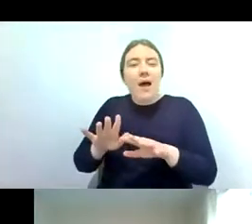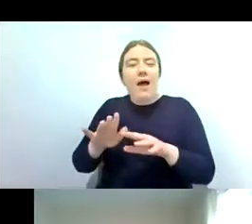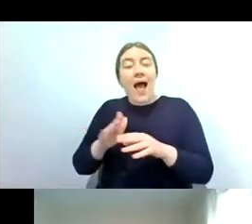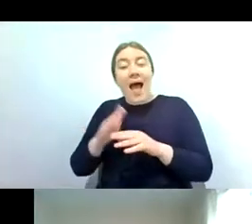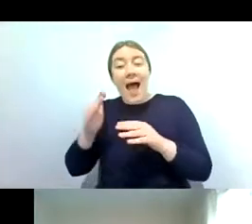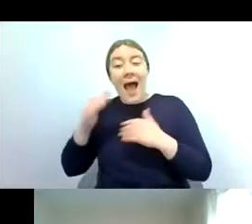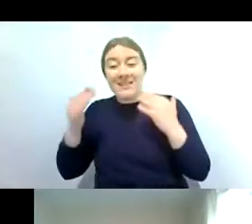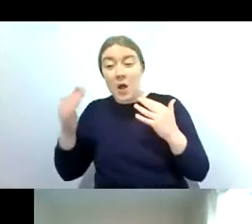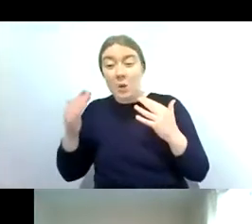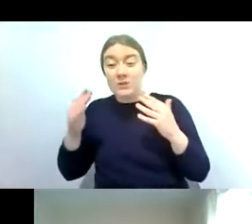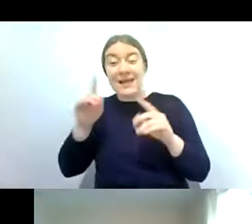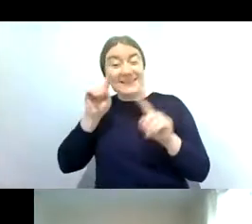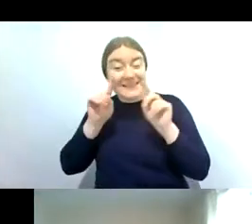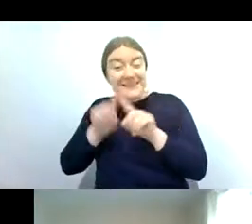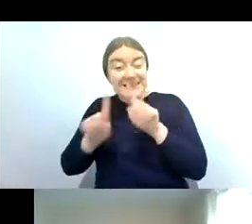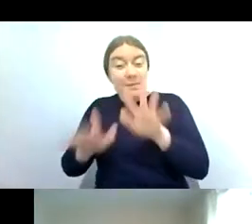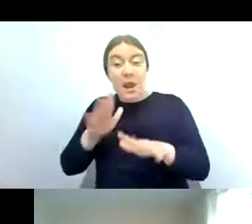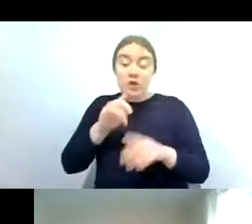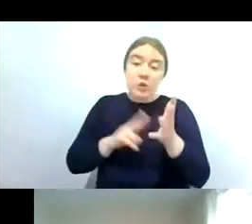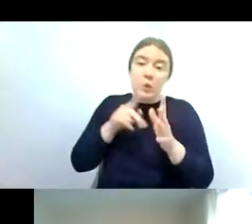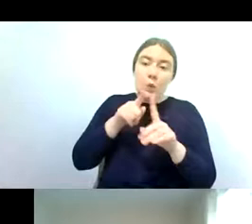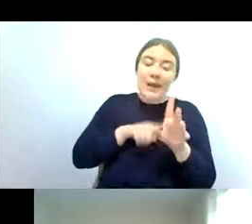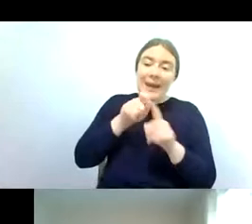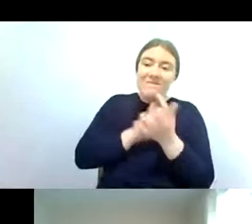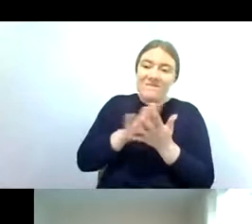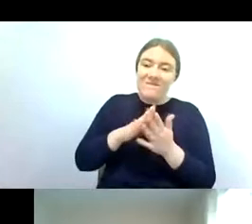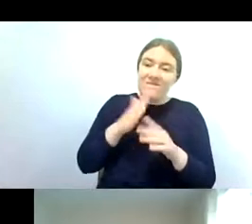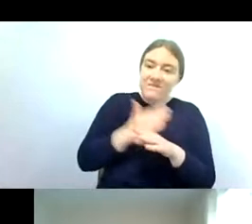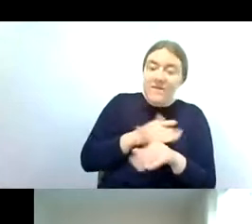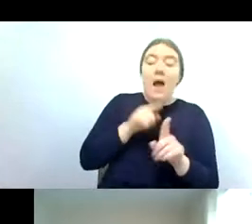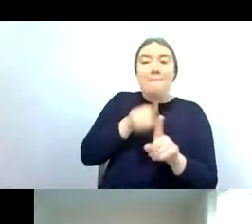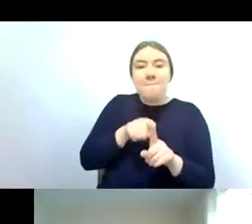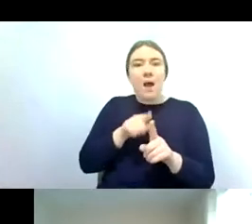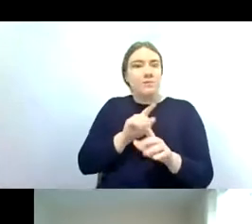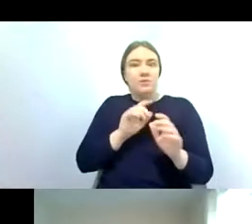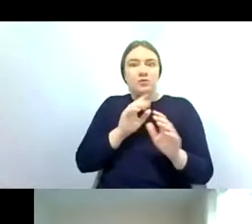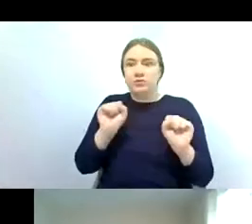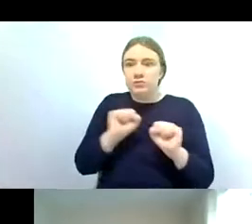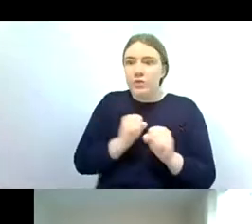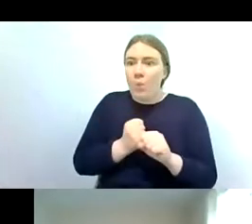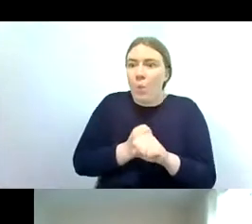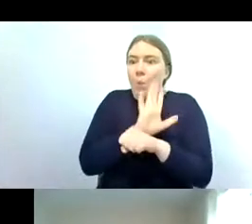quite flattened and curved around the body and so they're quite a distinctive riverfly